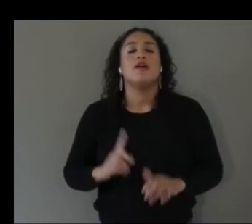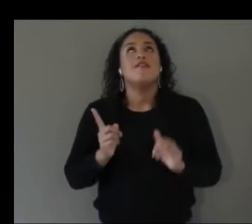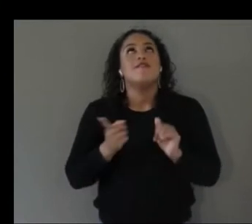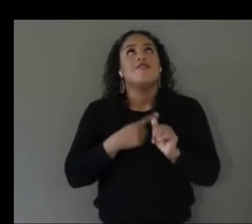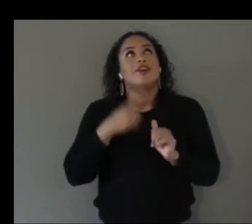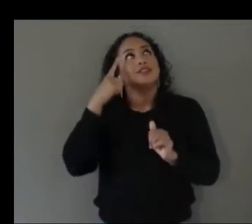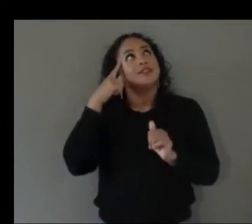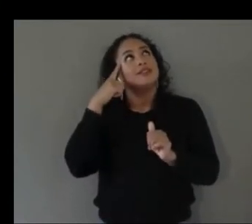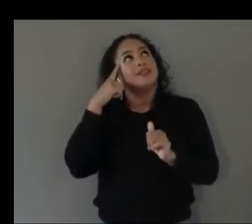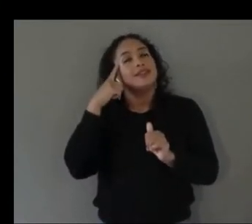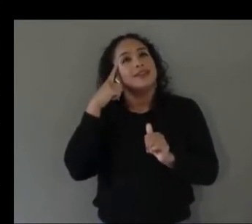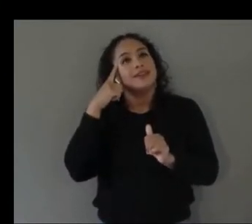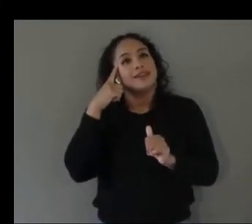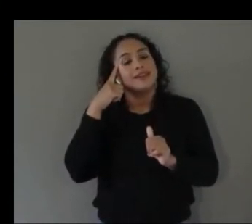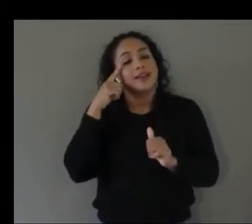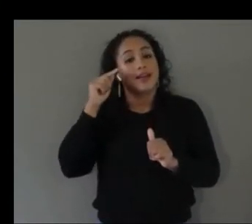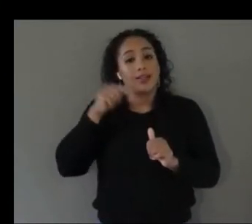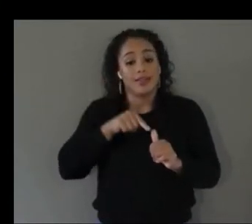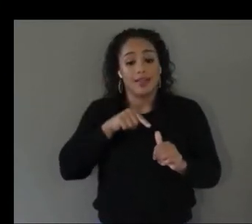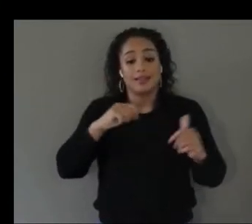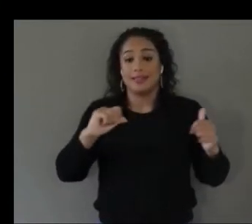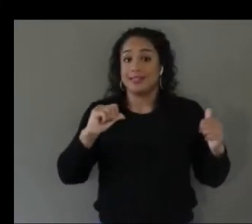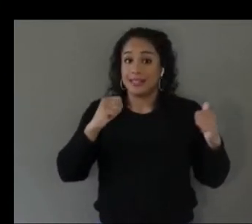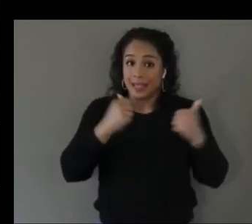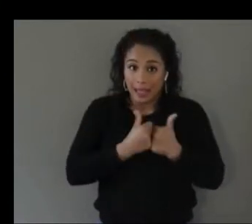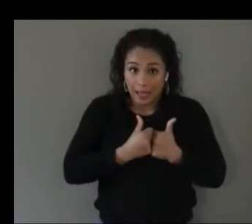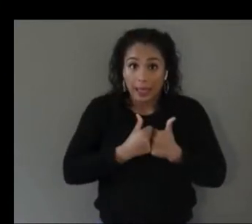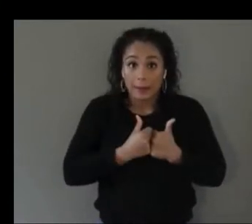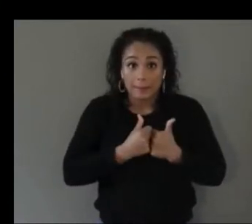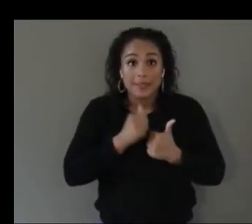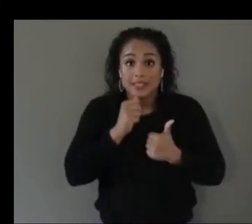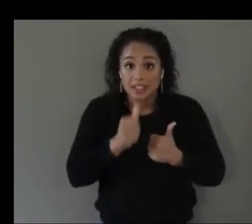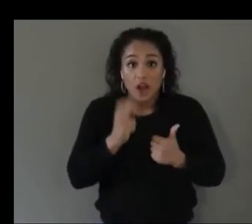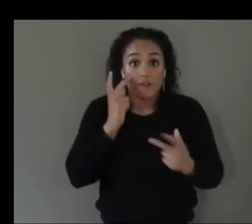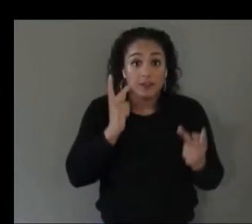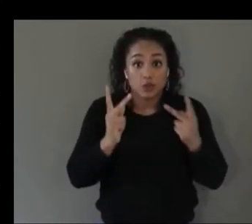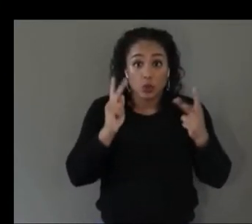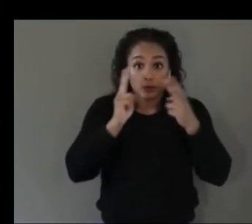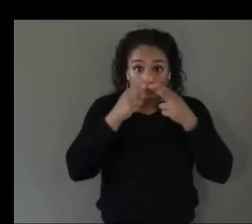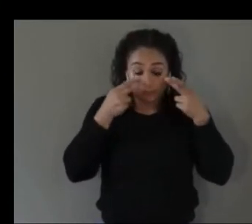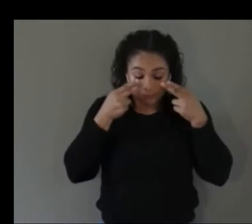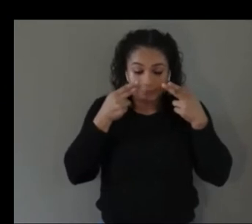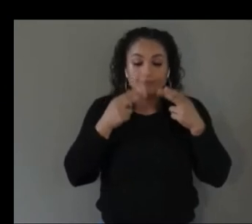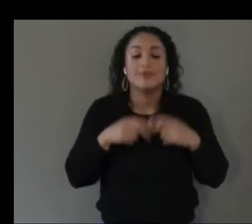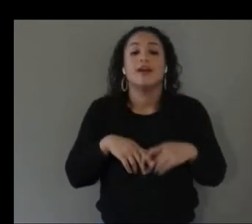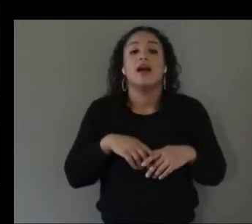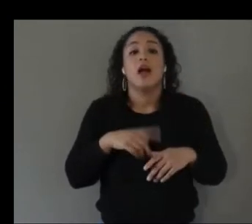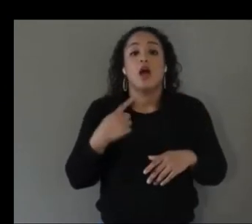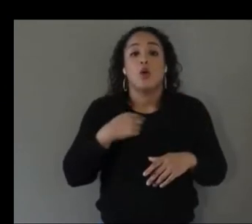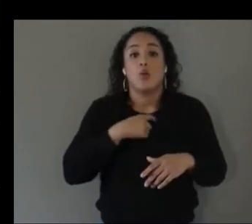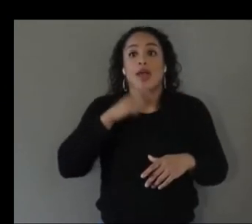this game is intentionally non-visual and we ought to see how to make non-visual experiences just as